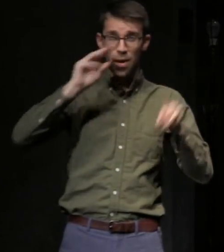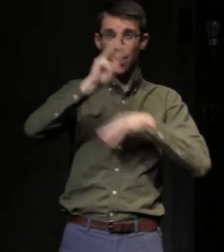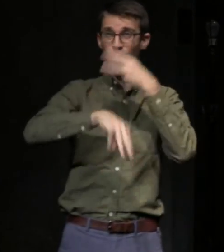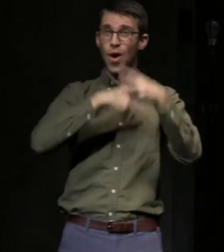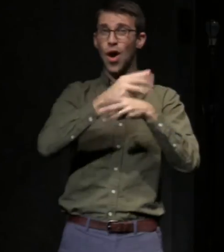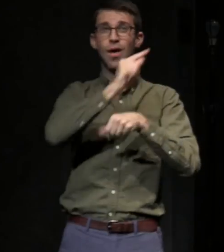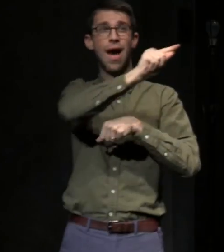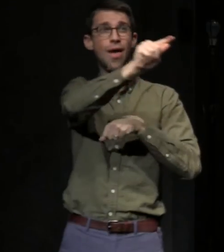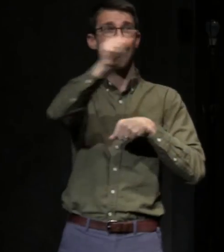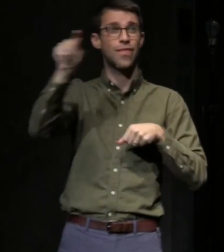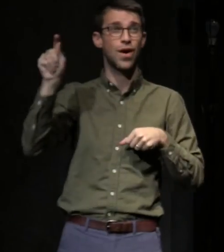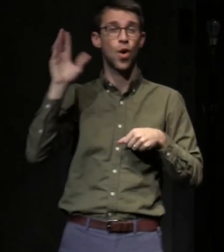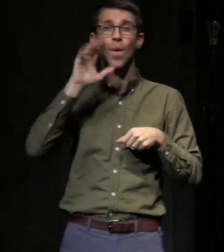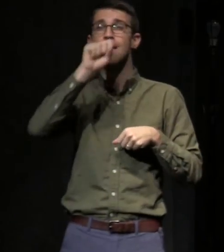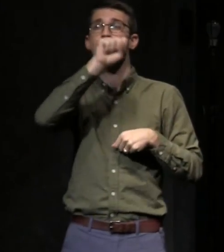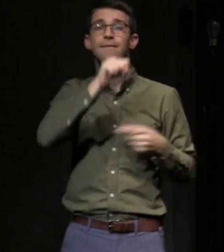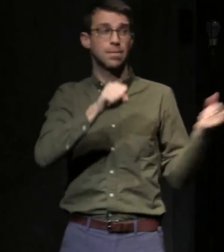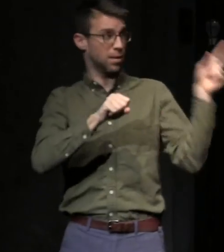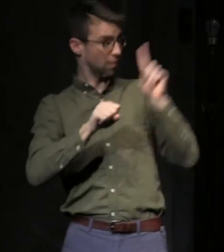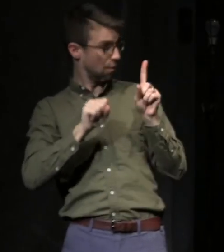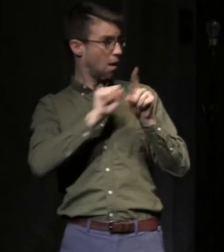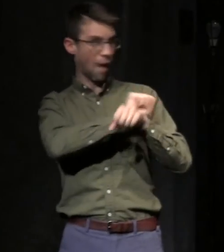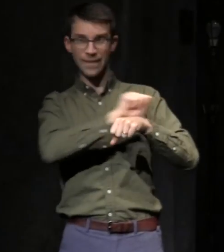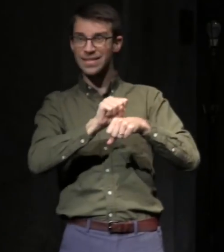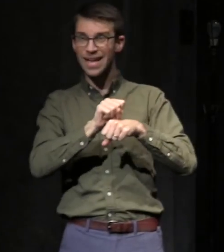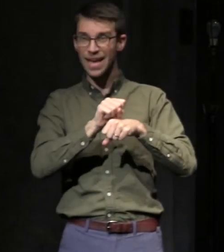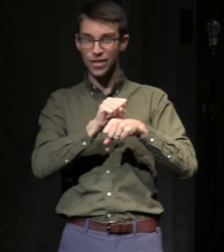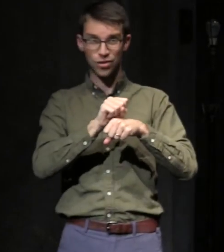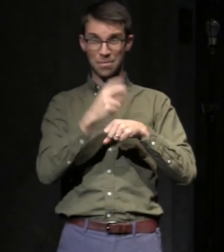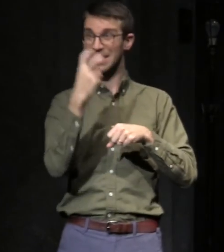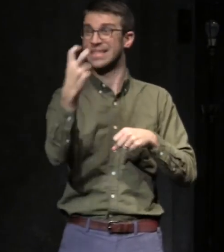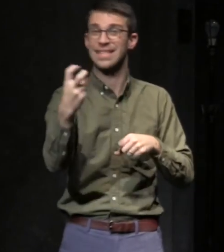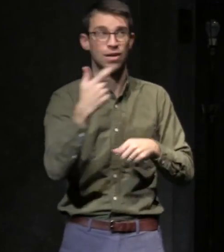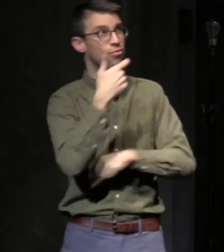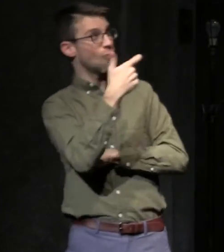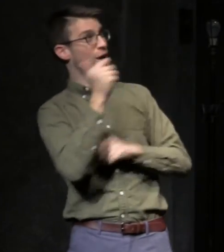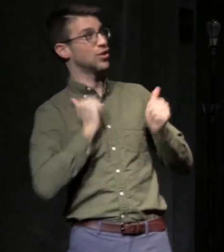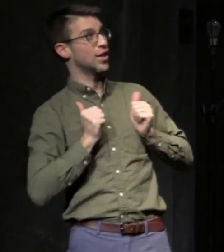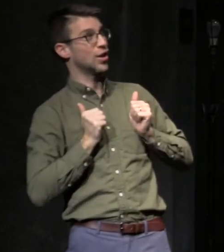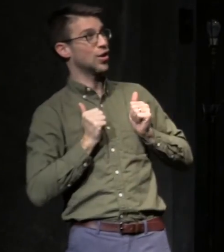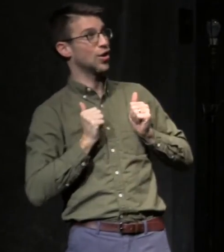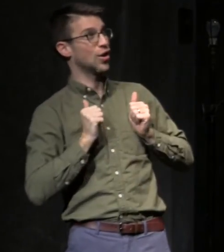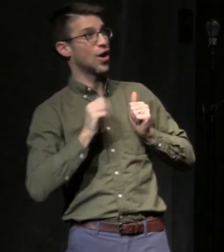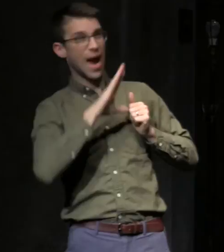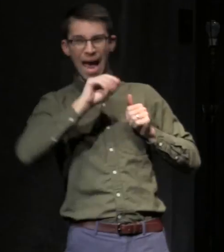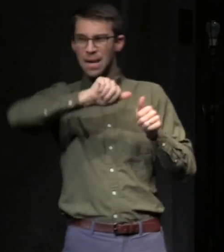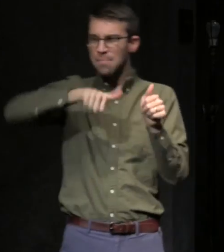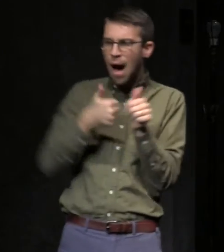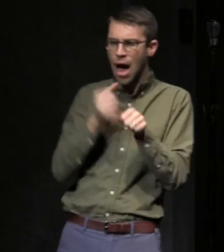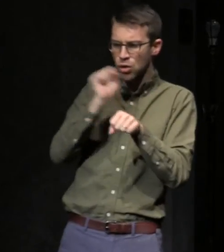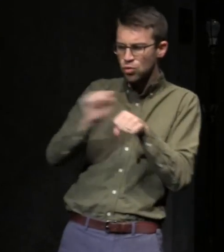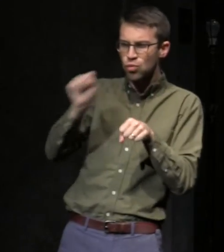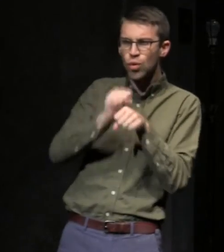be on our stages, in those seats, and behind our scenes if we just made it a little easier